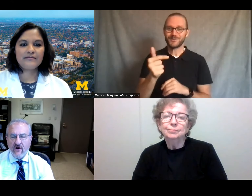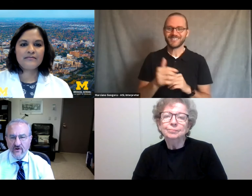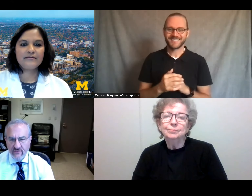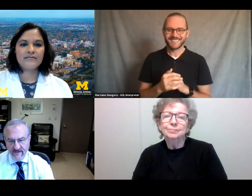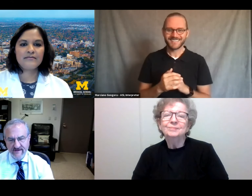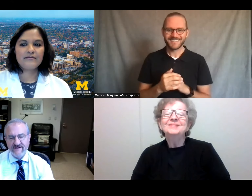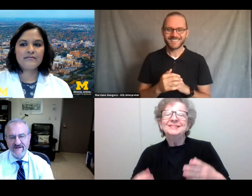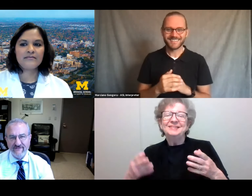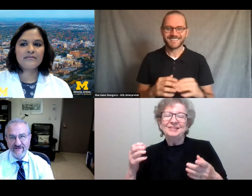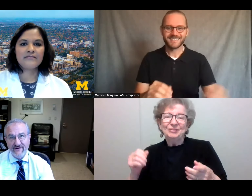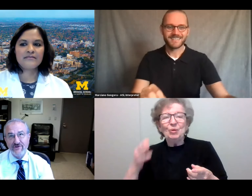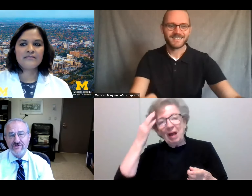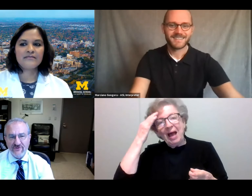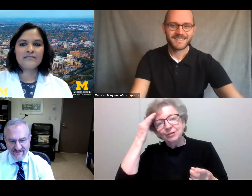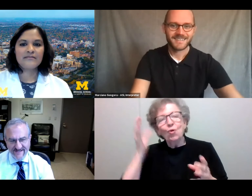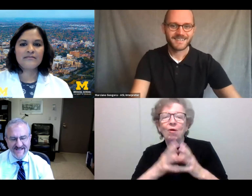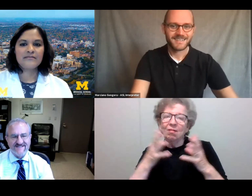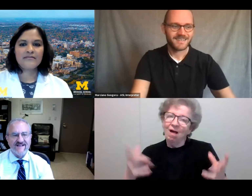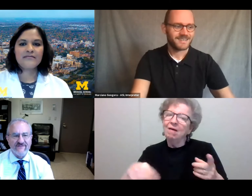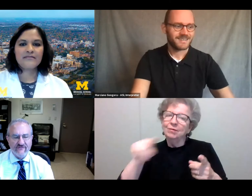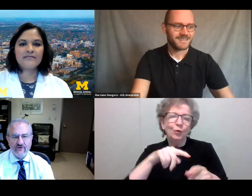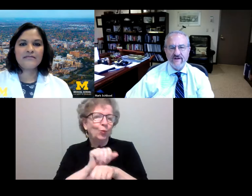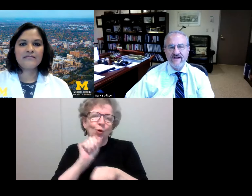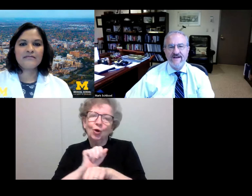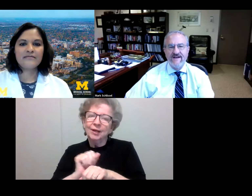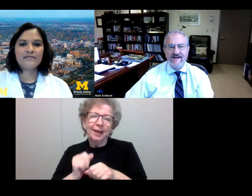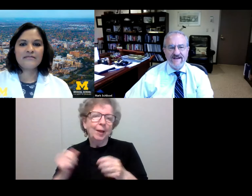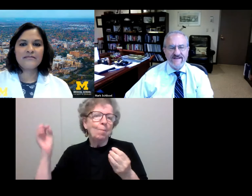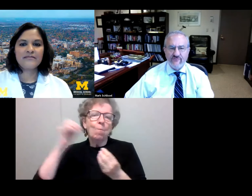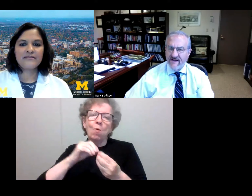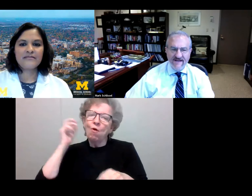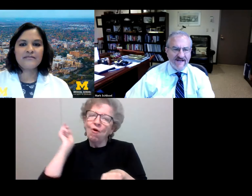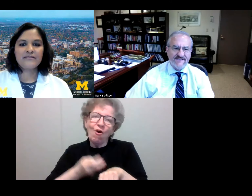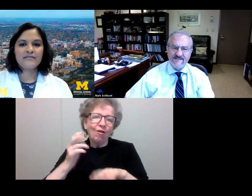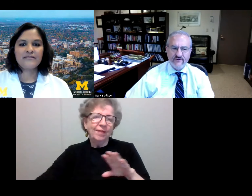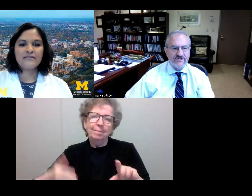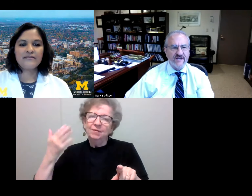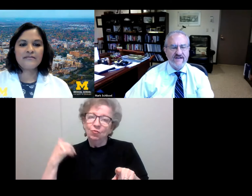than even their usual intense level of work. It's recognized, it's appreciated,